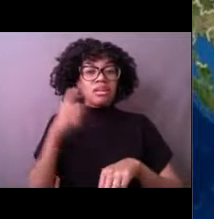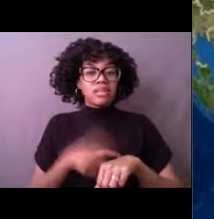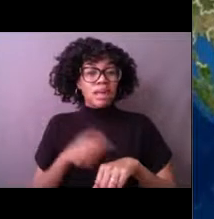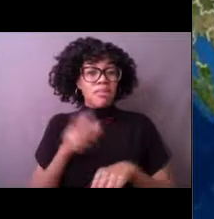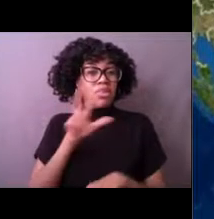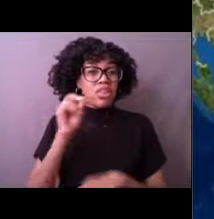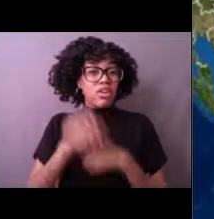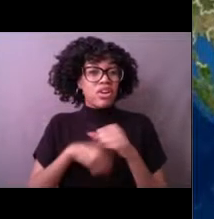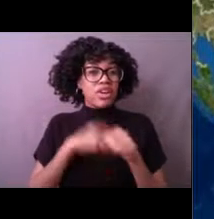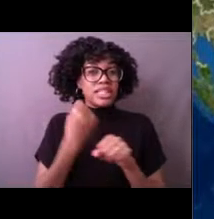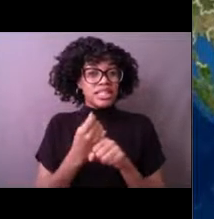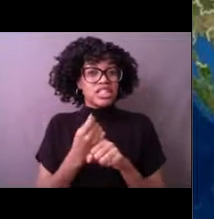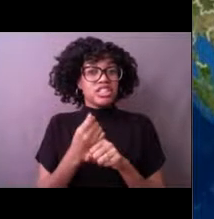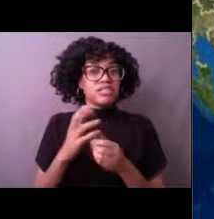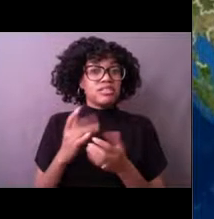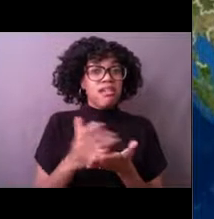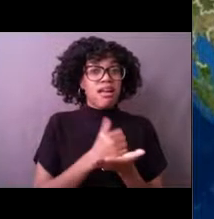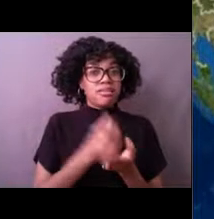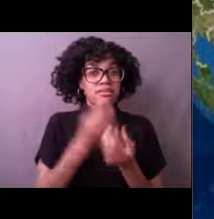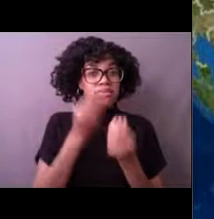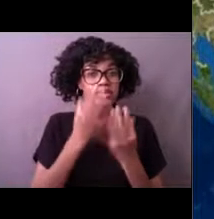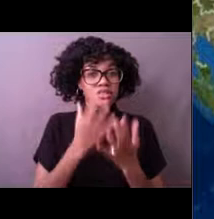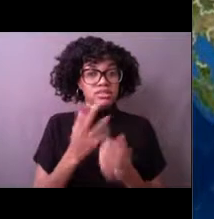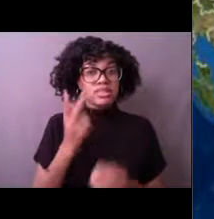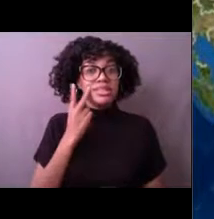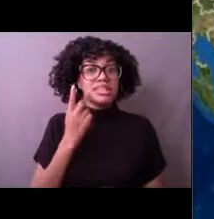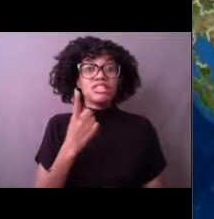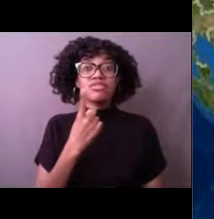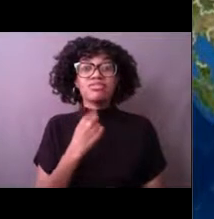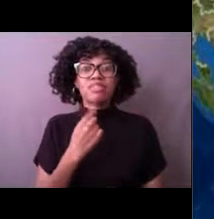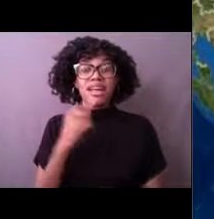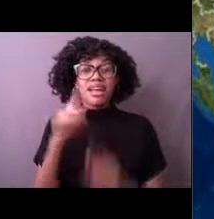So you can see these red diamonds, and those are the buoys, the weather buoys